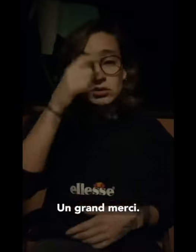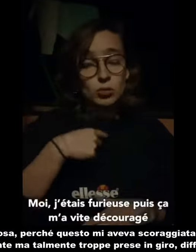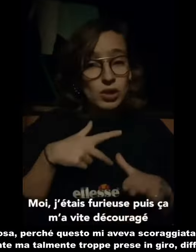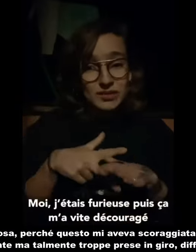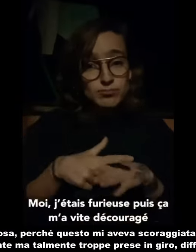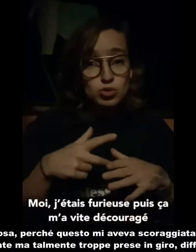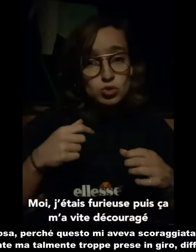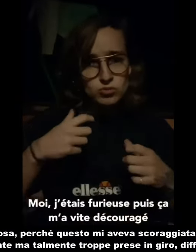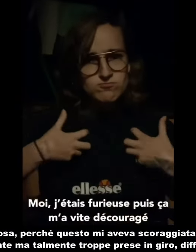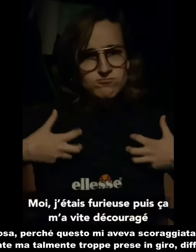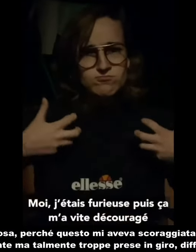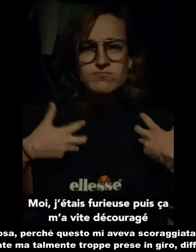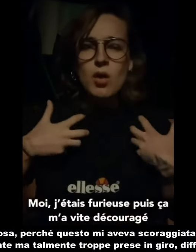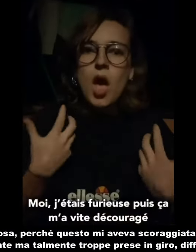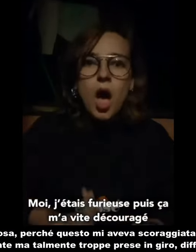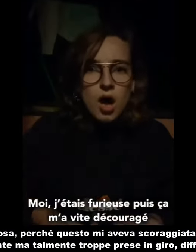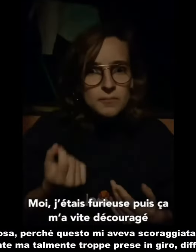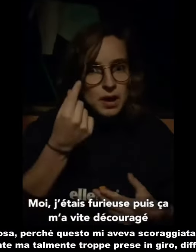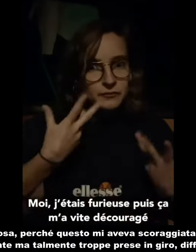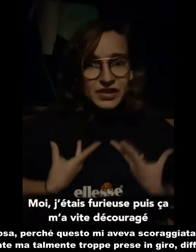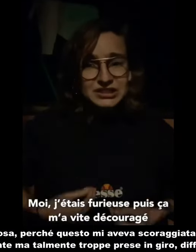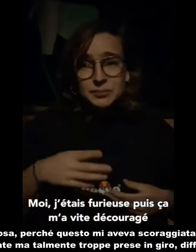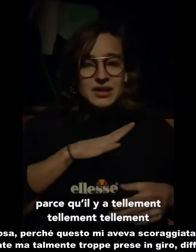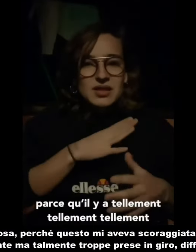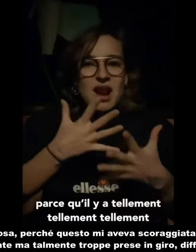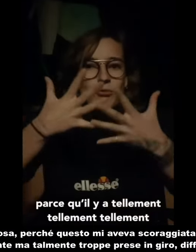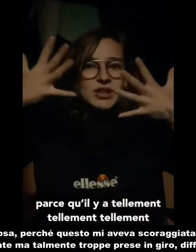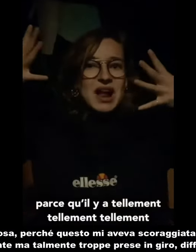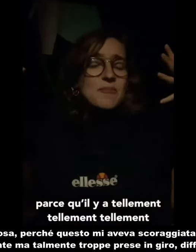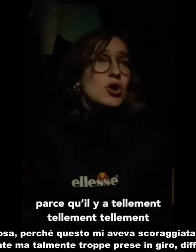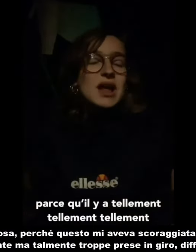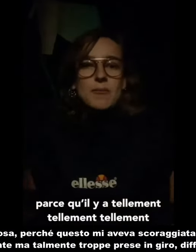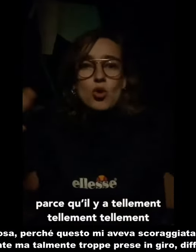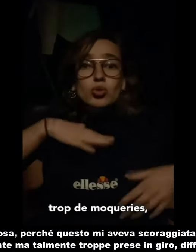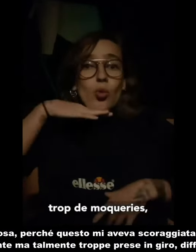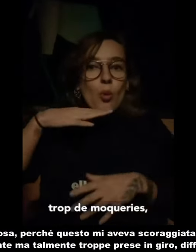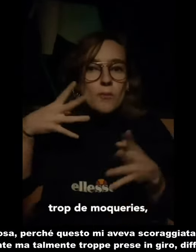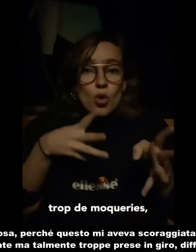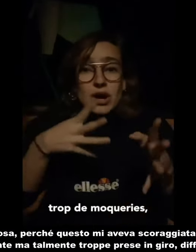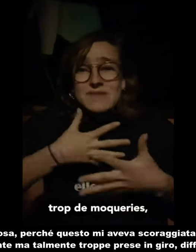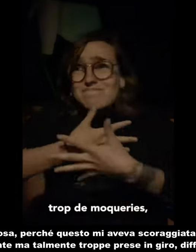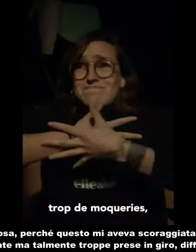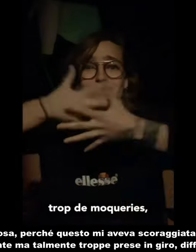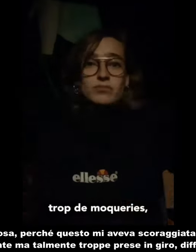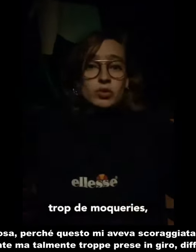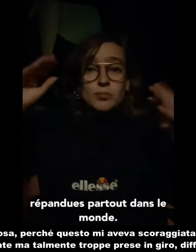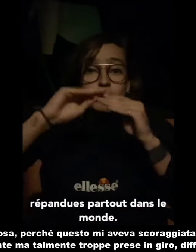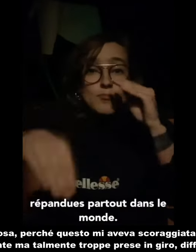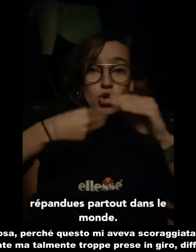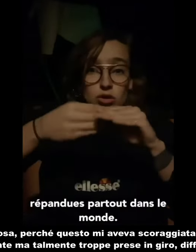I was furious, 'cause this discouraged me a lot. There are too many jokes, They're everywhere